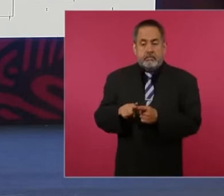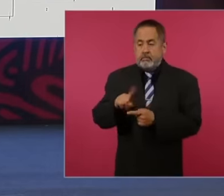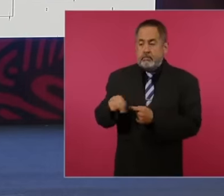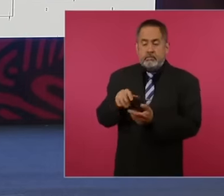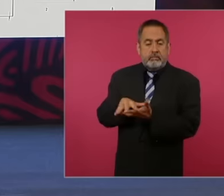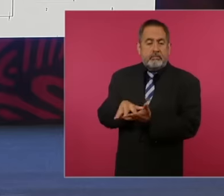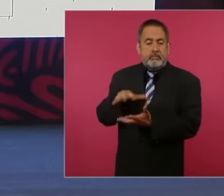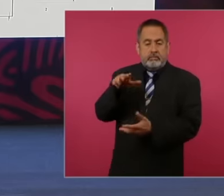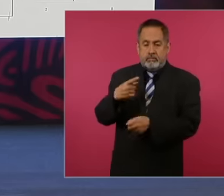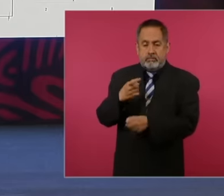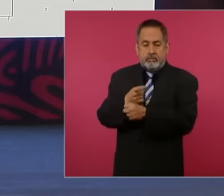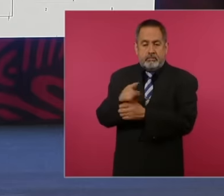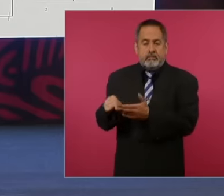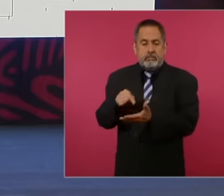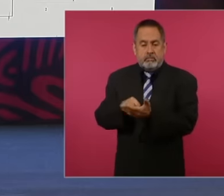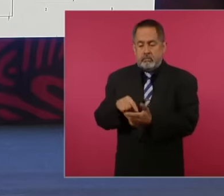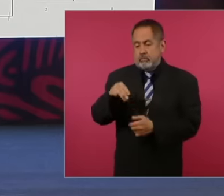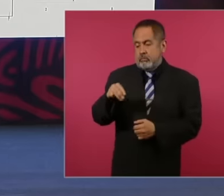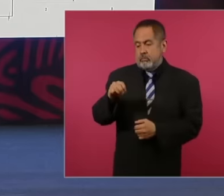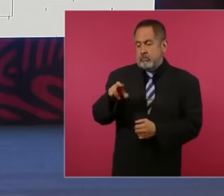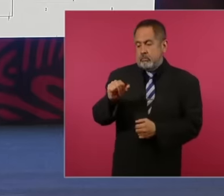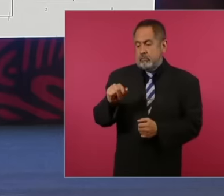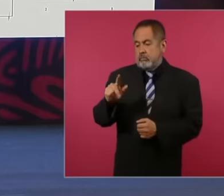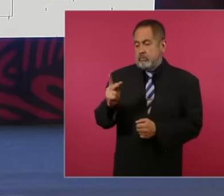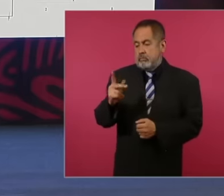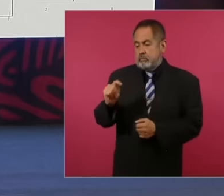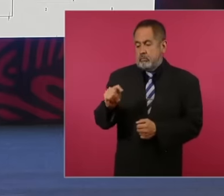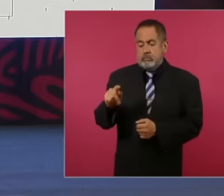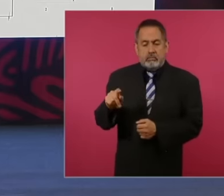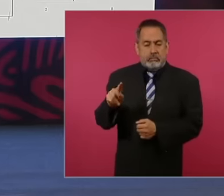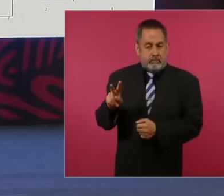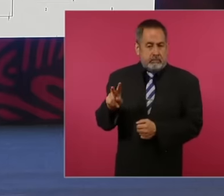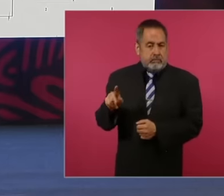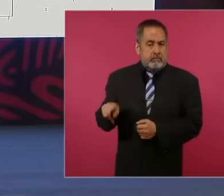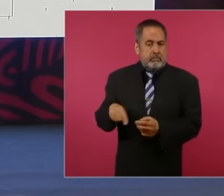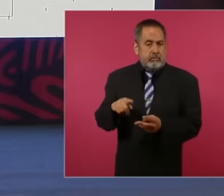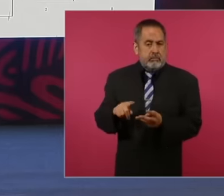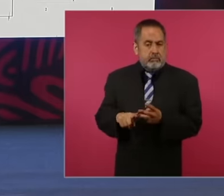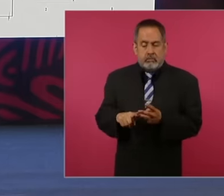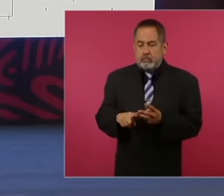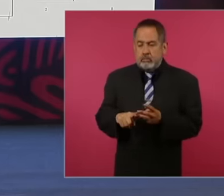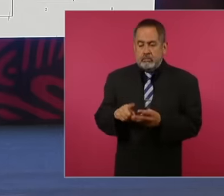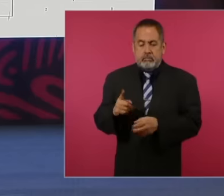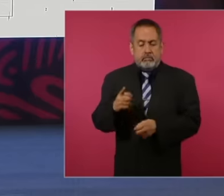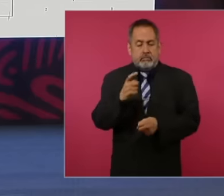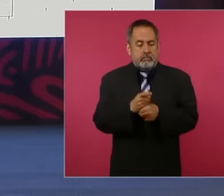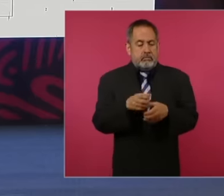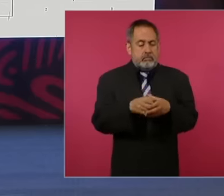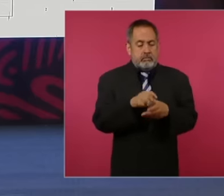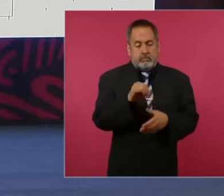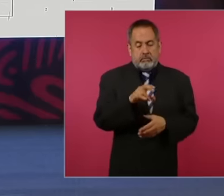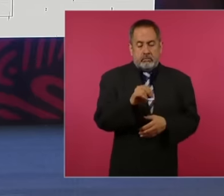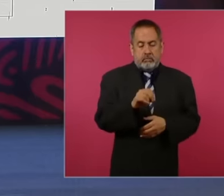first place morena [ __ ] green environmentalist and for the first minority citizen movement